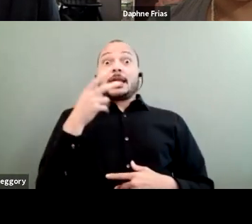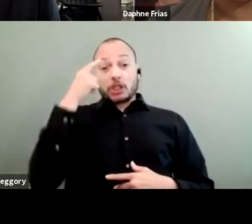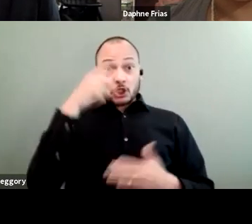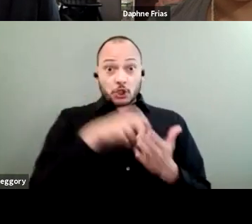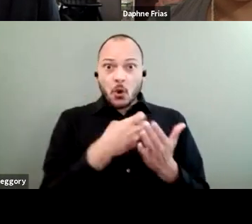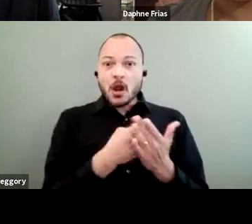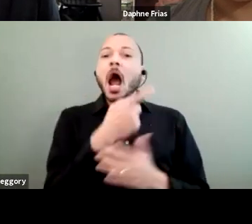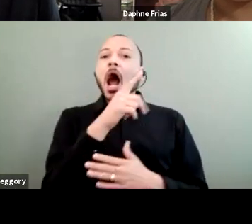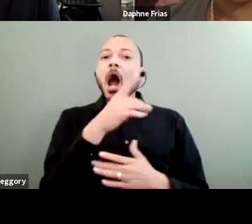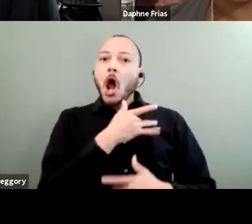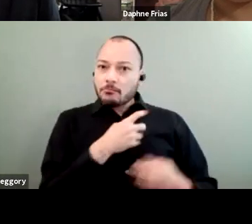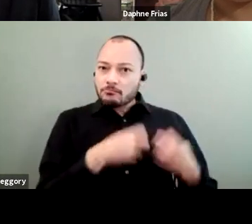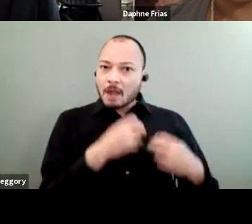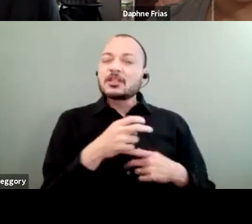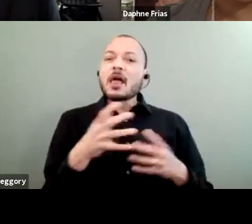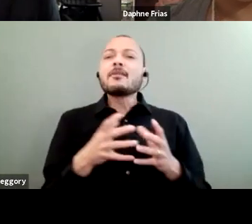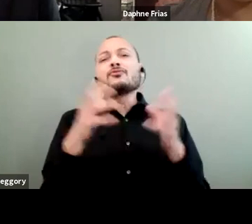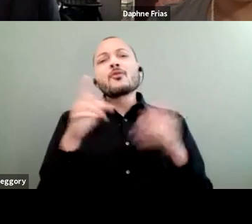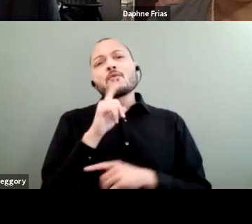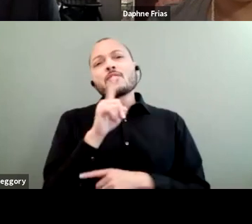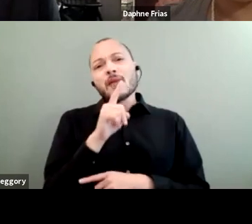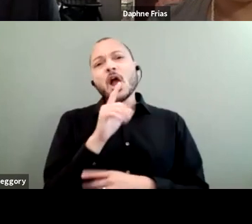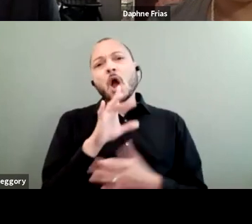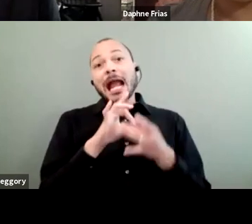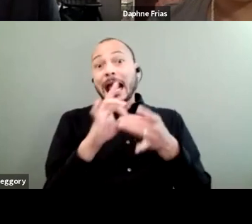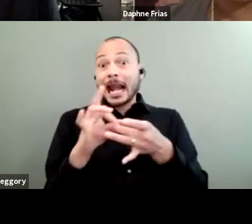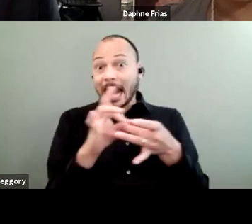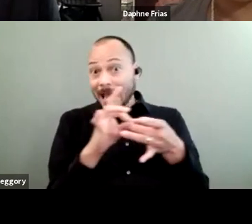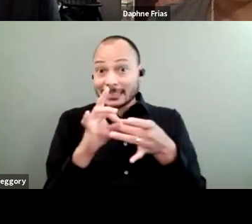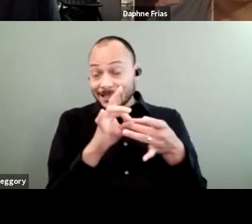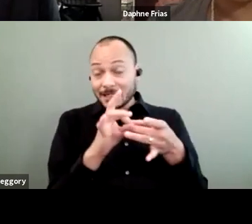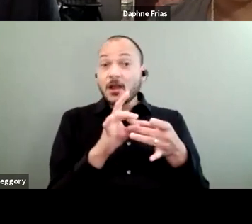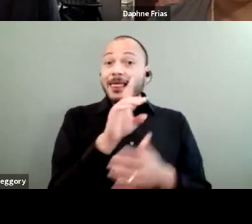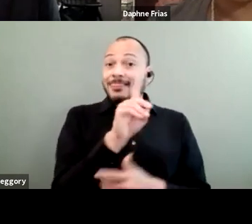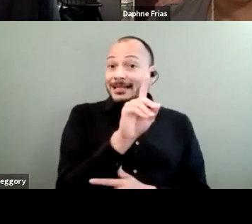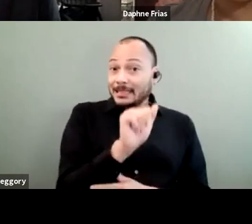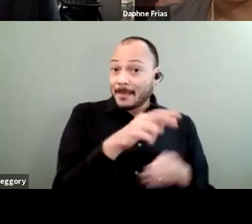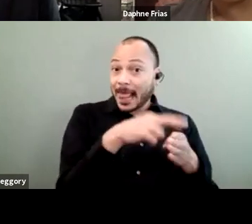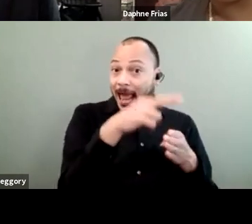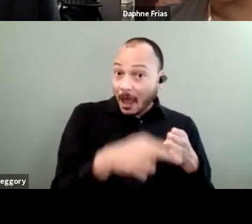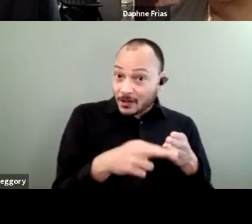And so there's a very, very real connection between the disability outcomes of environmental racism